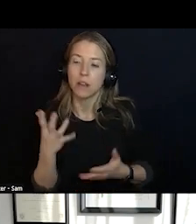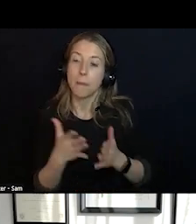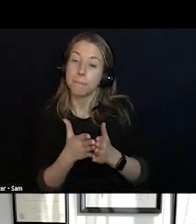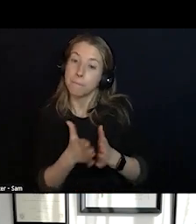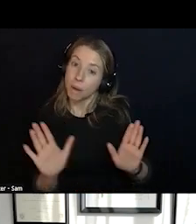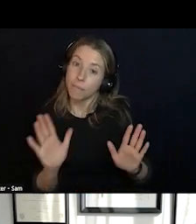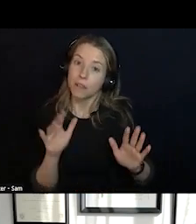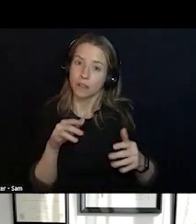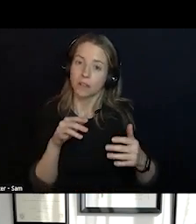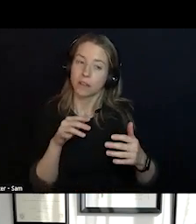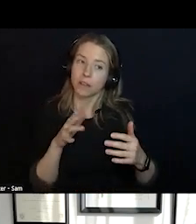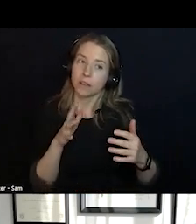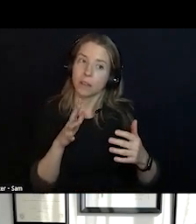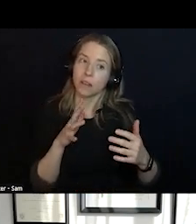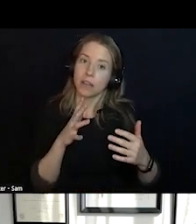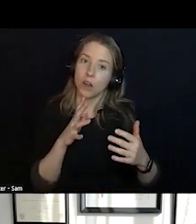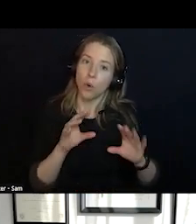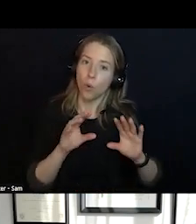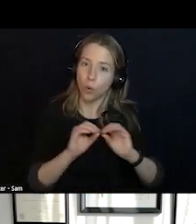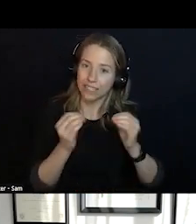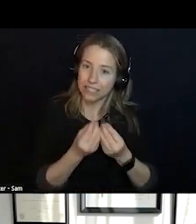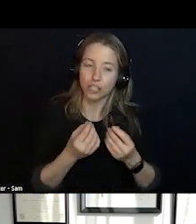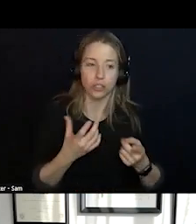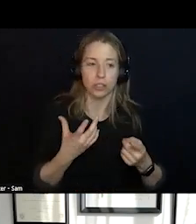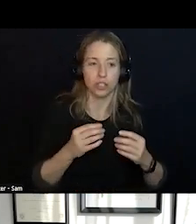TO KNOW WHO WAS DOING THE WORK IN THIS AREA AND YOU WOULD GO TO THIS ASSOCIATION TO FIND OUT.